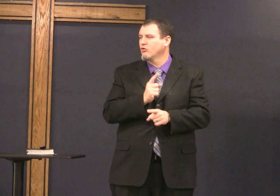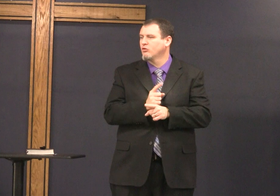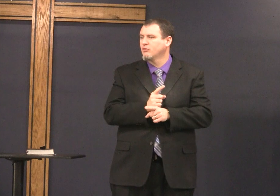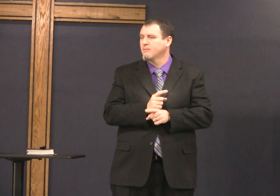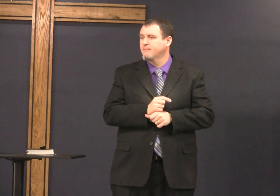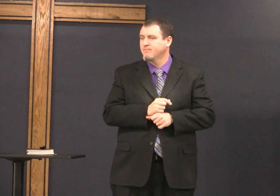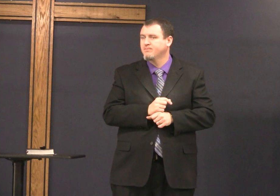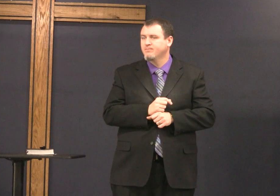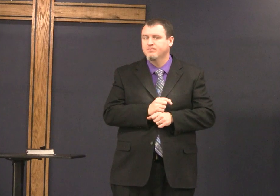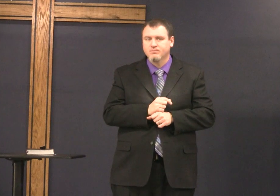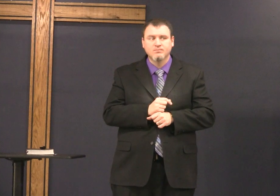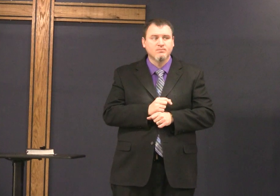you need to be faithful